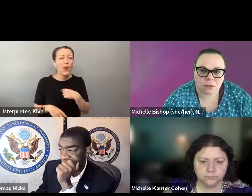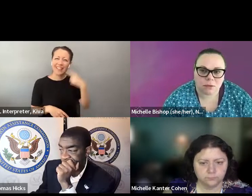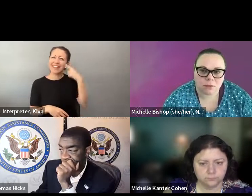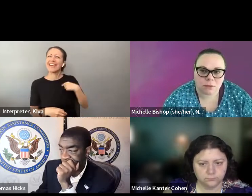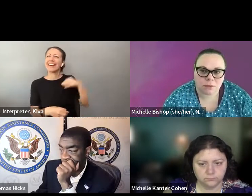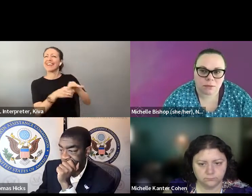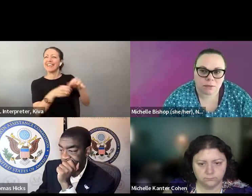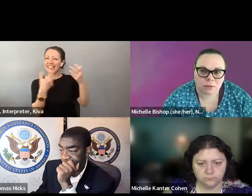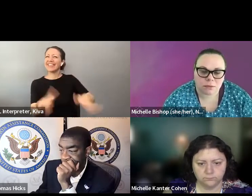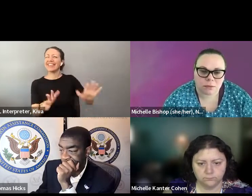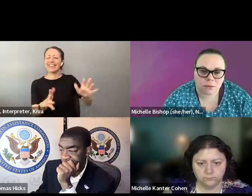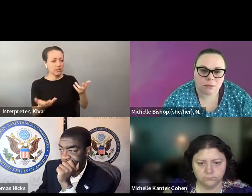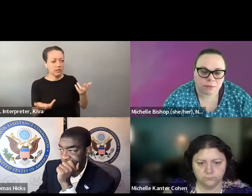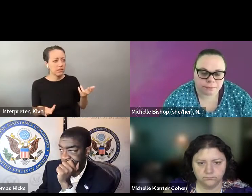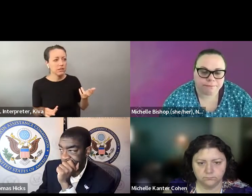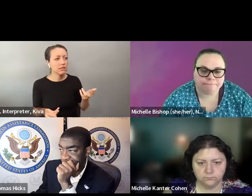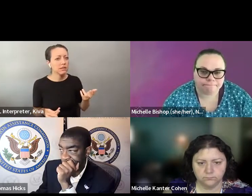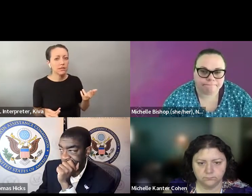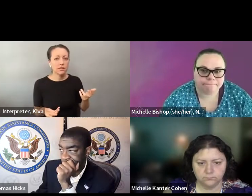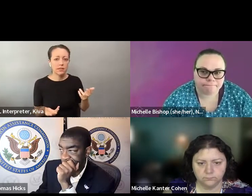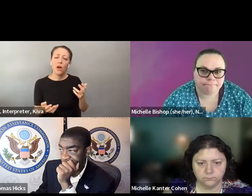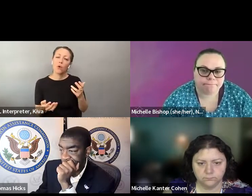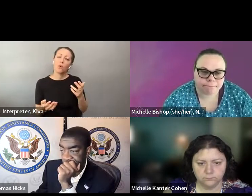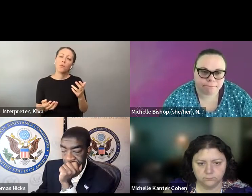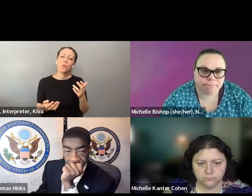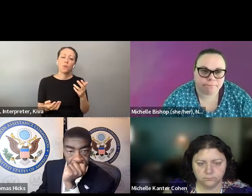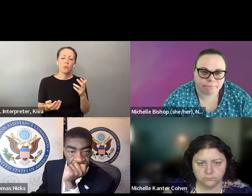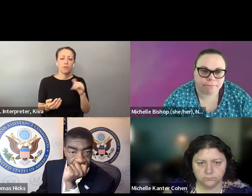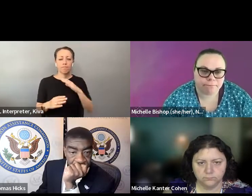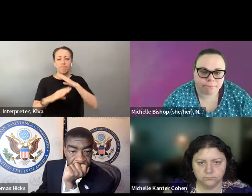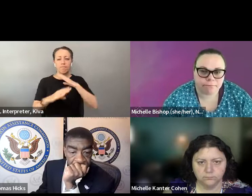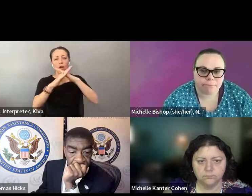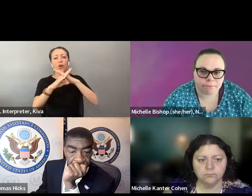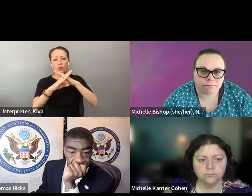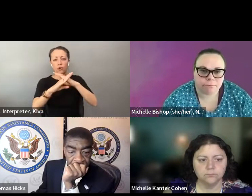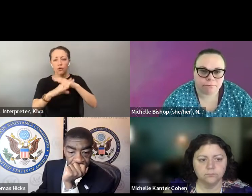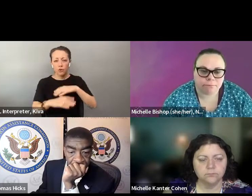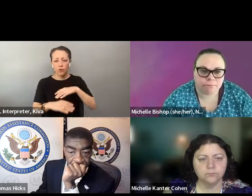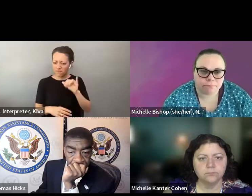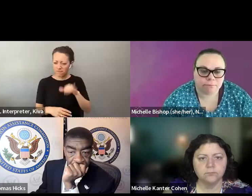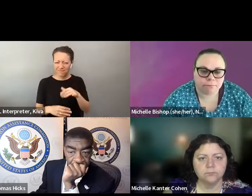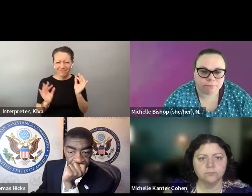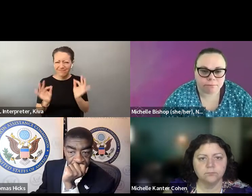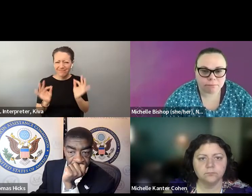It wouldn't be a match, and then they had no requirement to even notify you that it didn't match, so which but unnecessary, I mean they did in the name of security. So it was just a bit unnecessary. They can it in